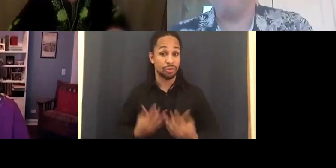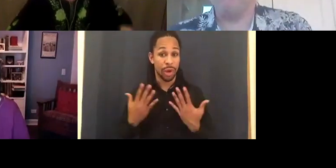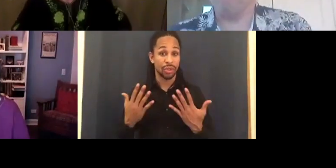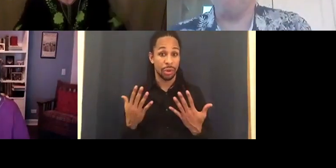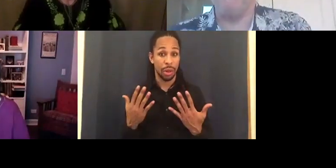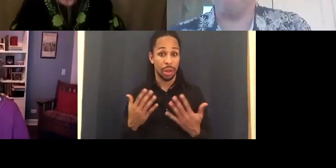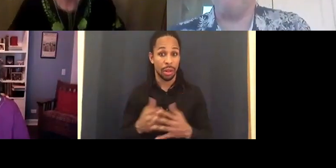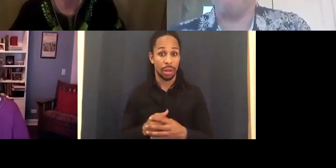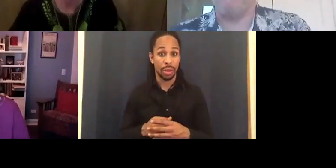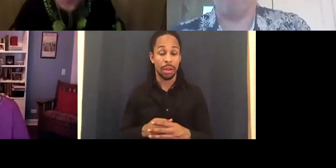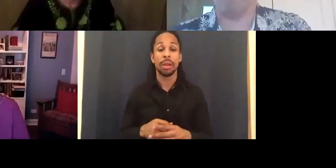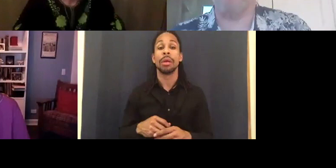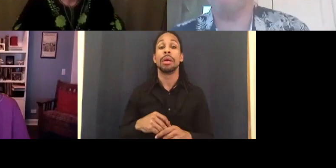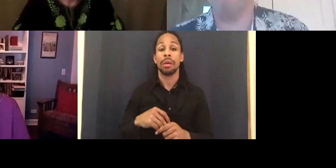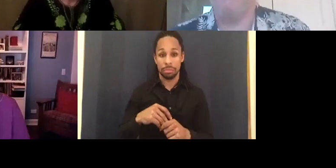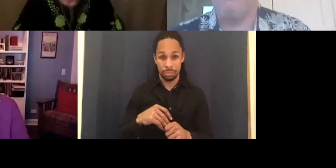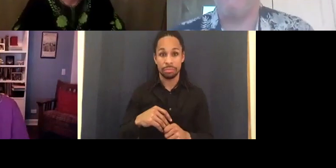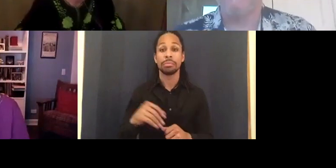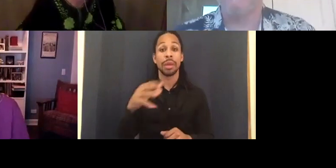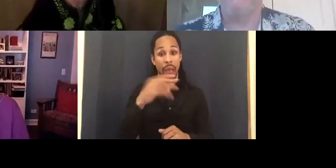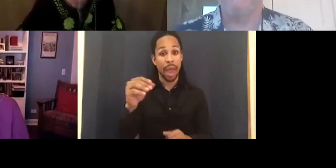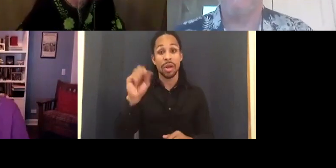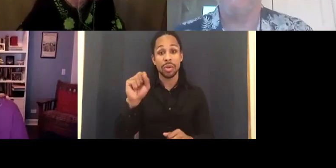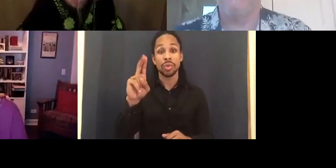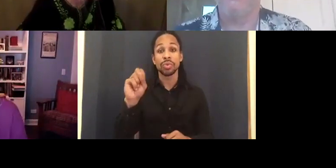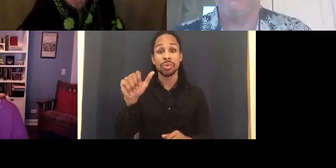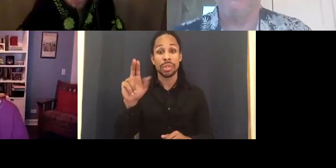were very animated there. >> Susan Nussbaum: I was going to